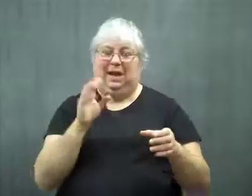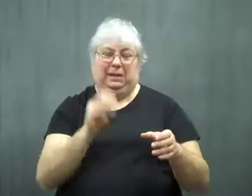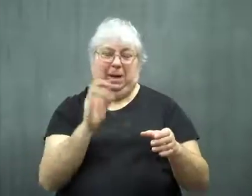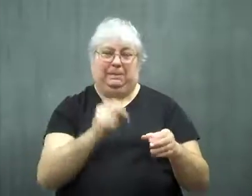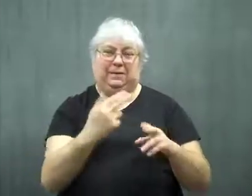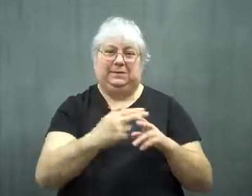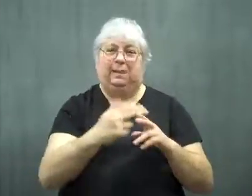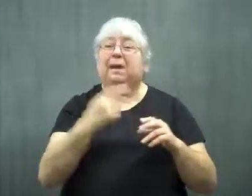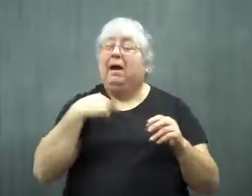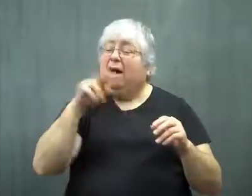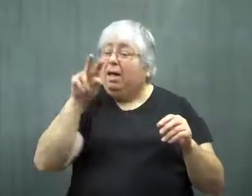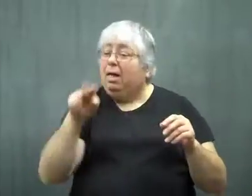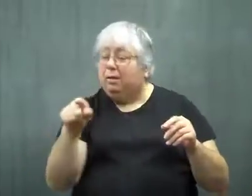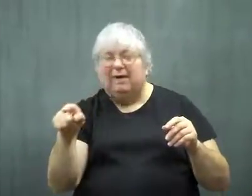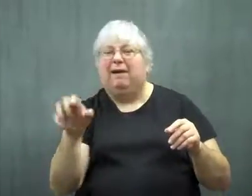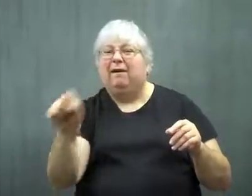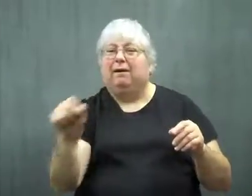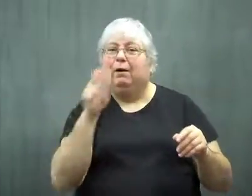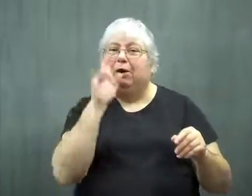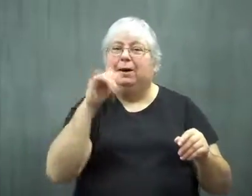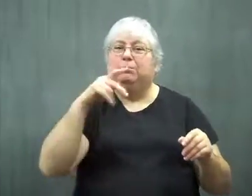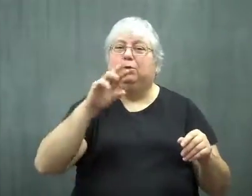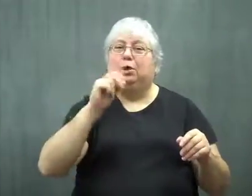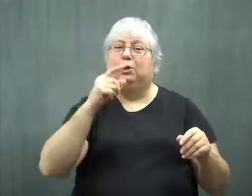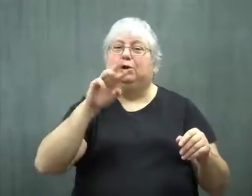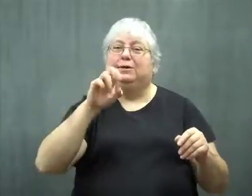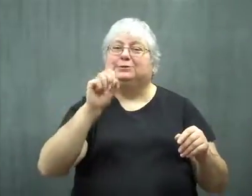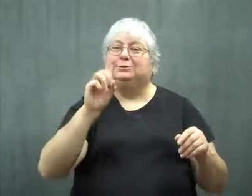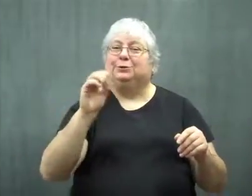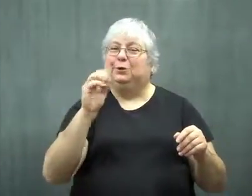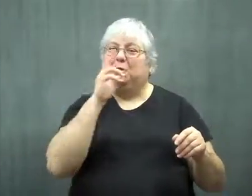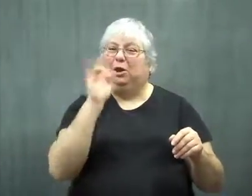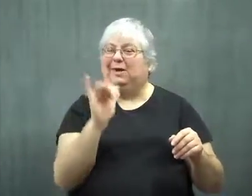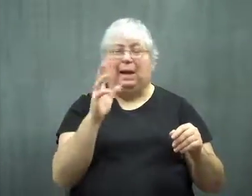The report said a well known brand. I checked further and it appears to be Progresso.